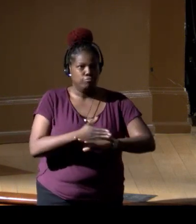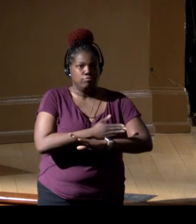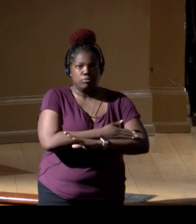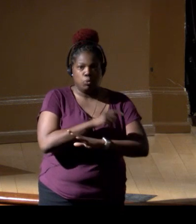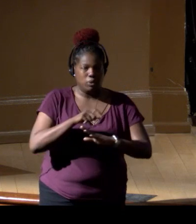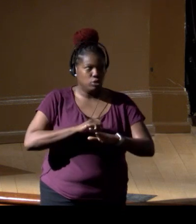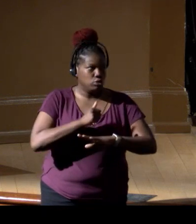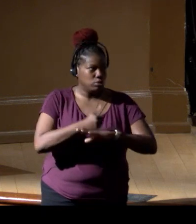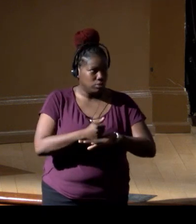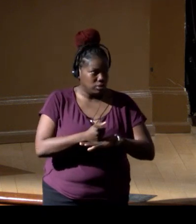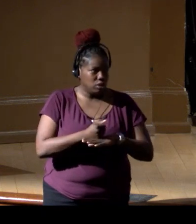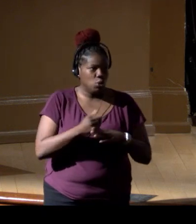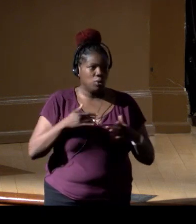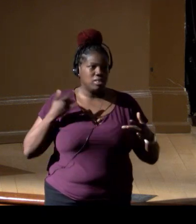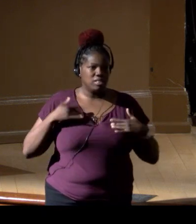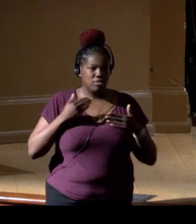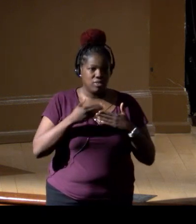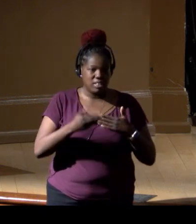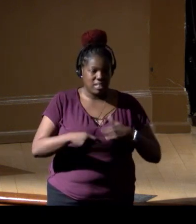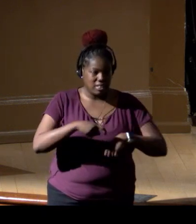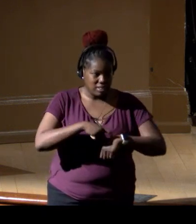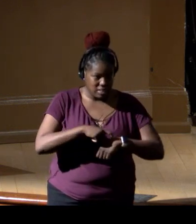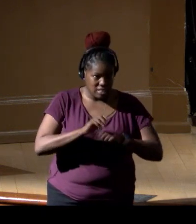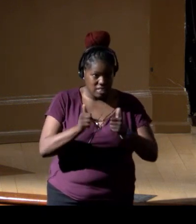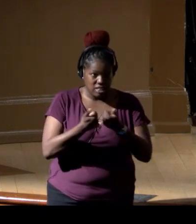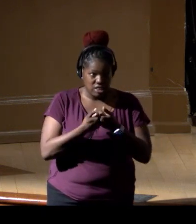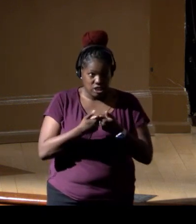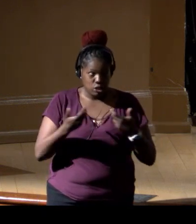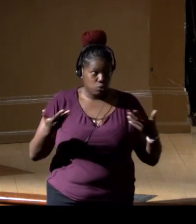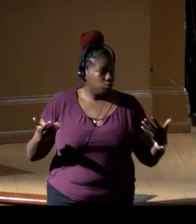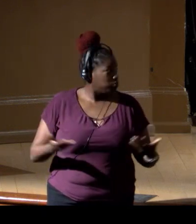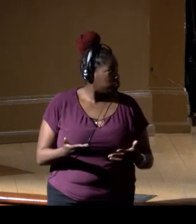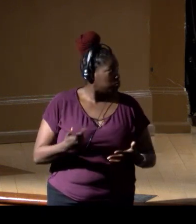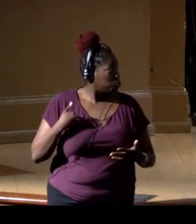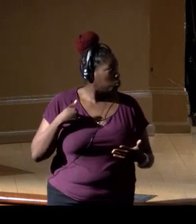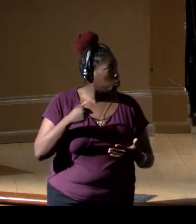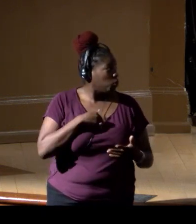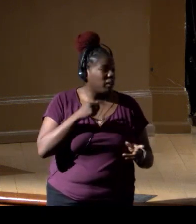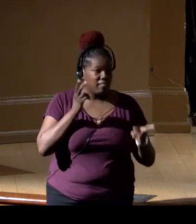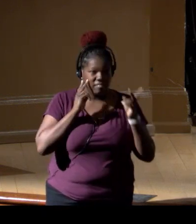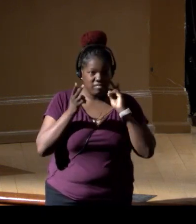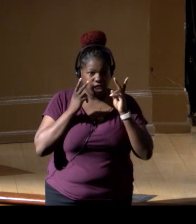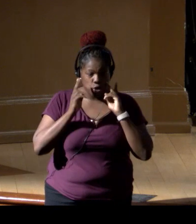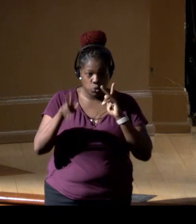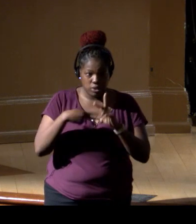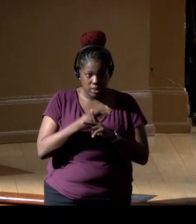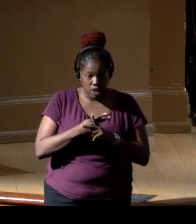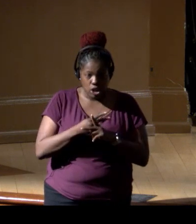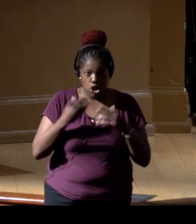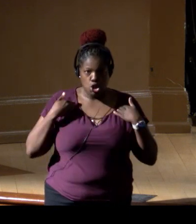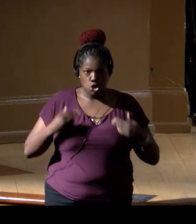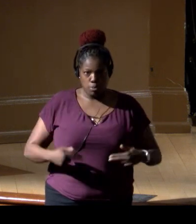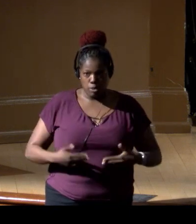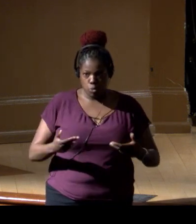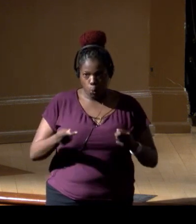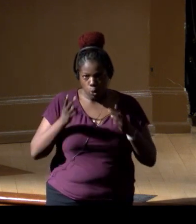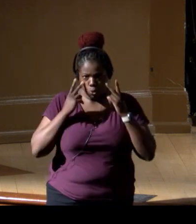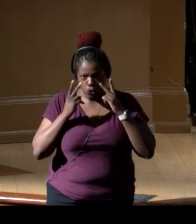so really exciting for the next time. The challenge to us too is we're a visual species. You know, humans, we like to see things, like I mentioned.